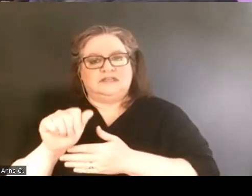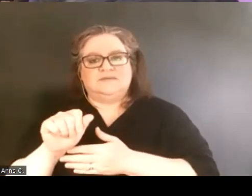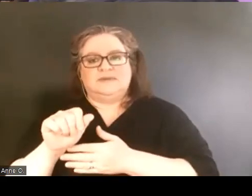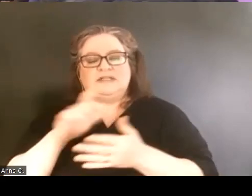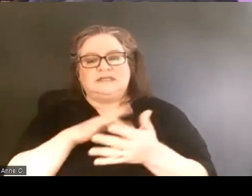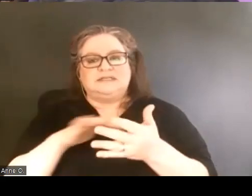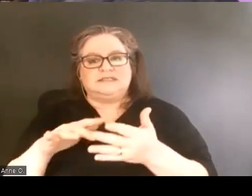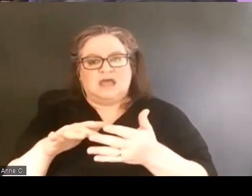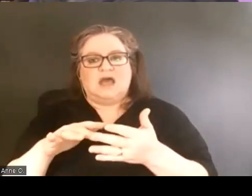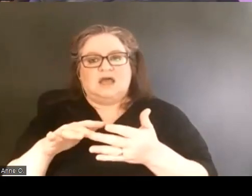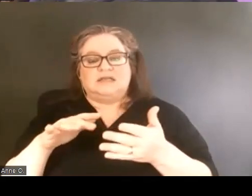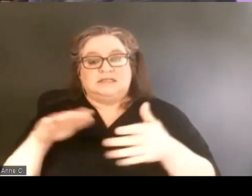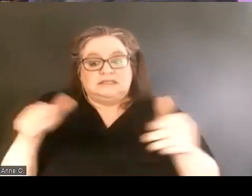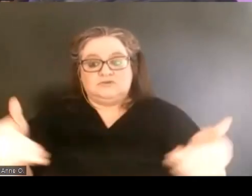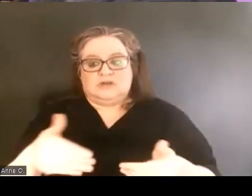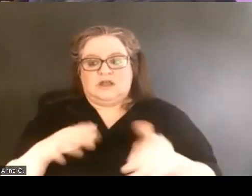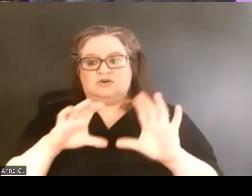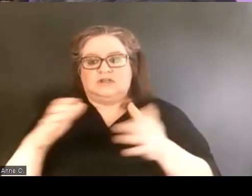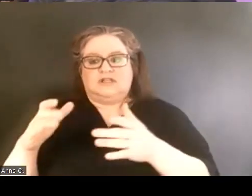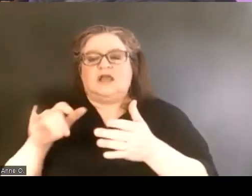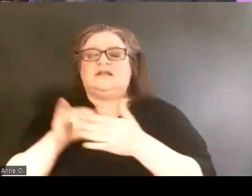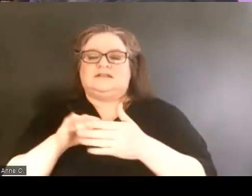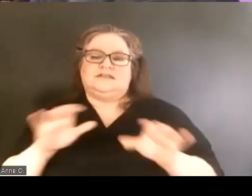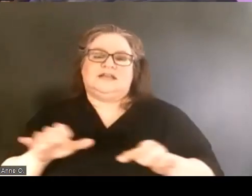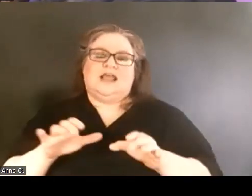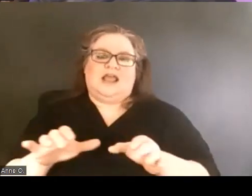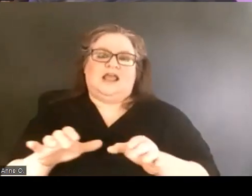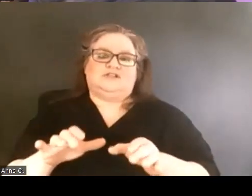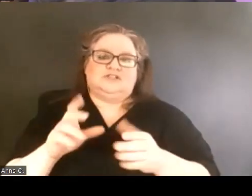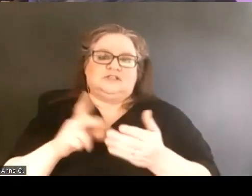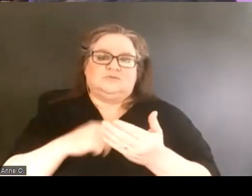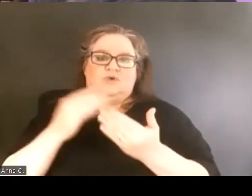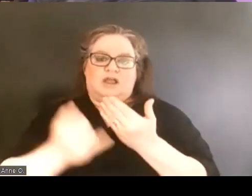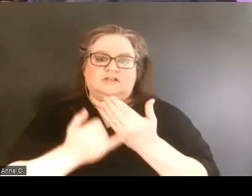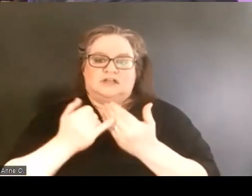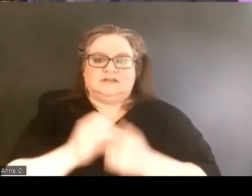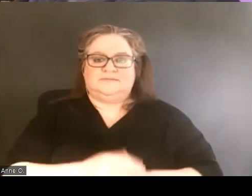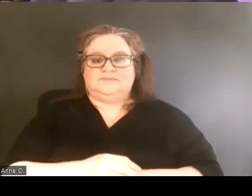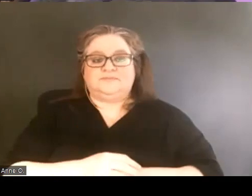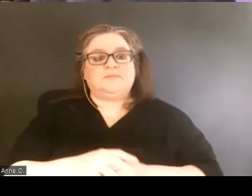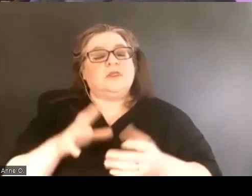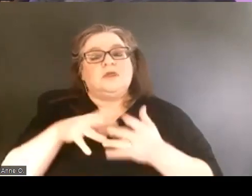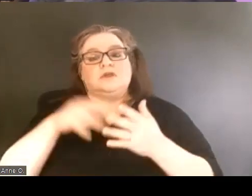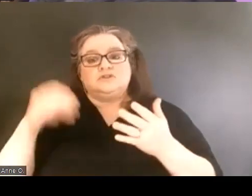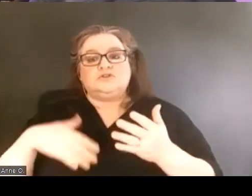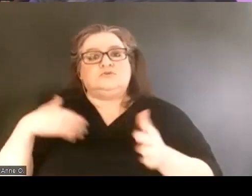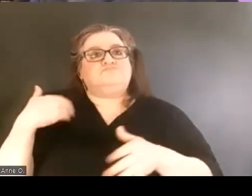introductory course is an action project. And as students move through that curriculum